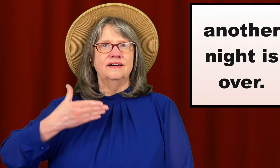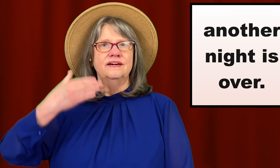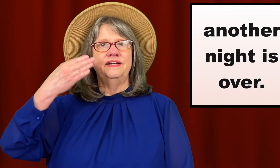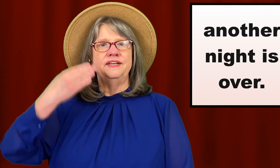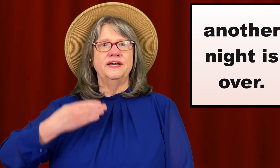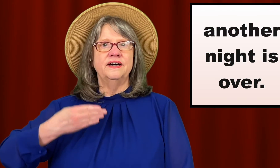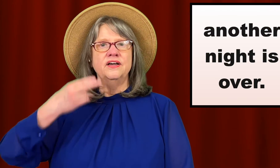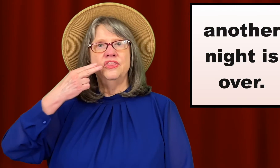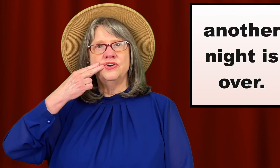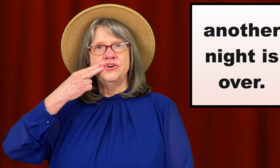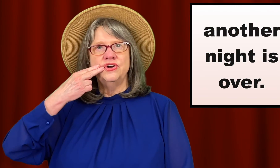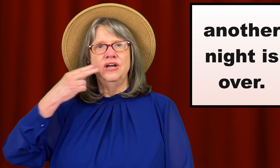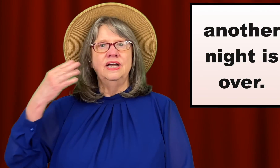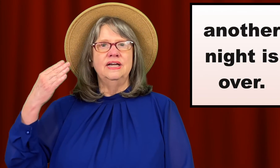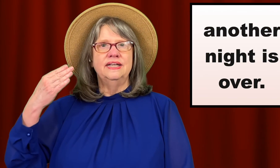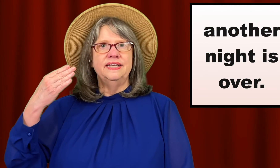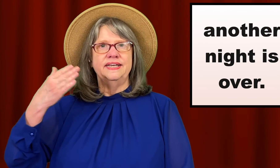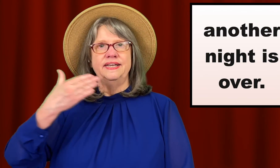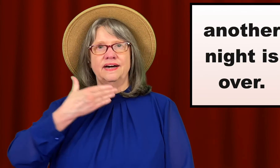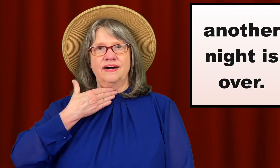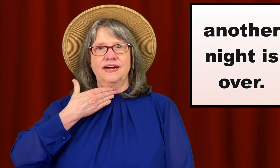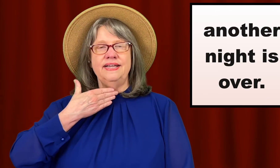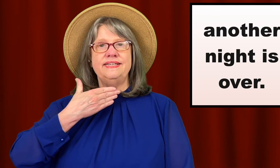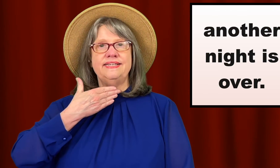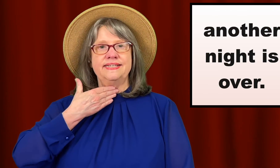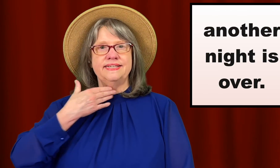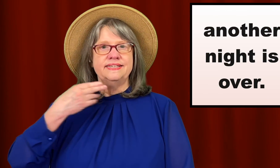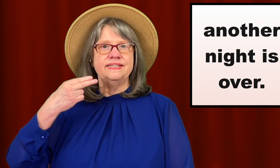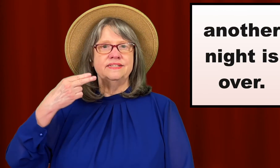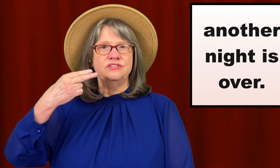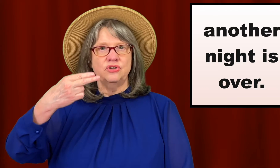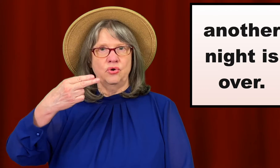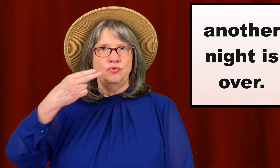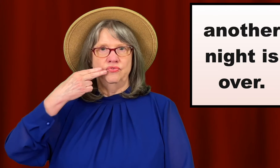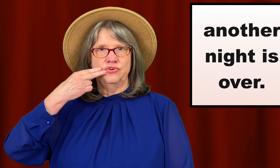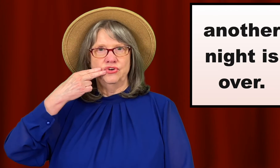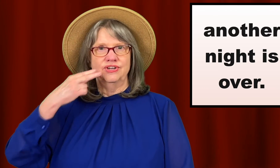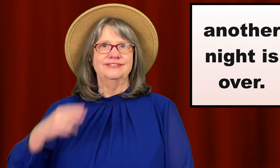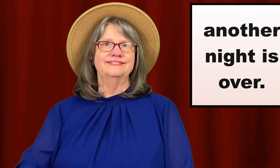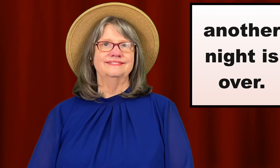Another night is over.